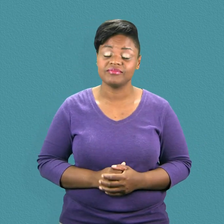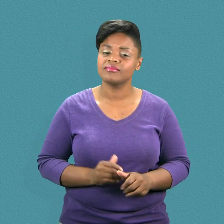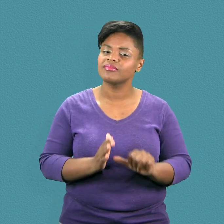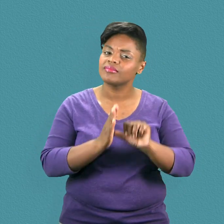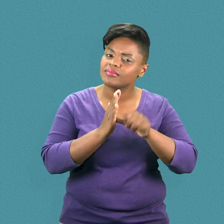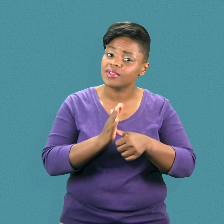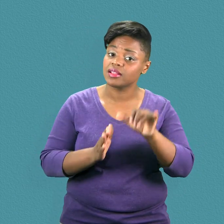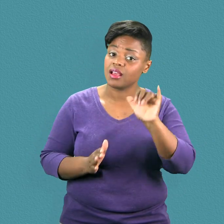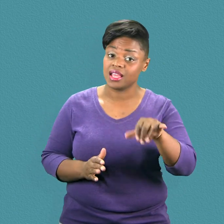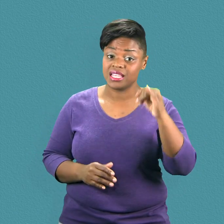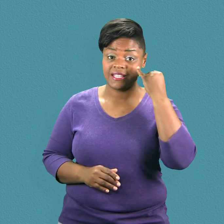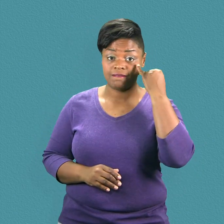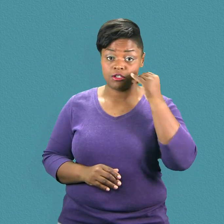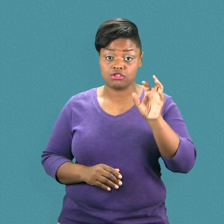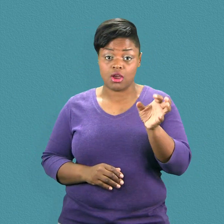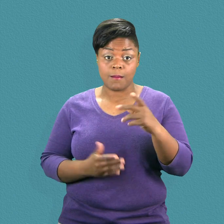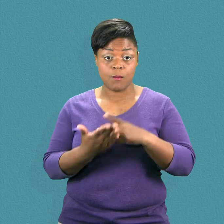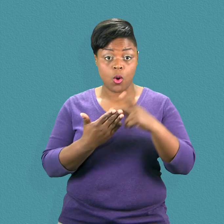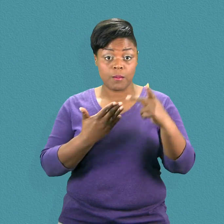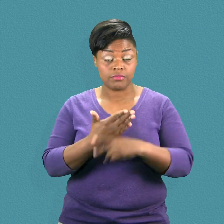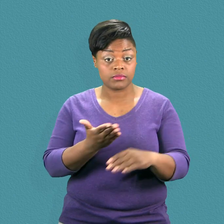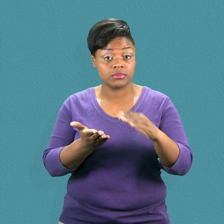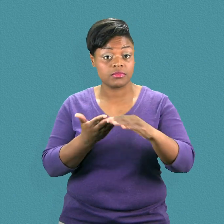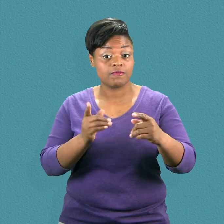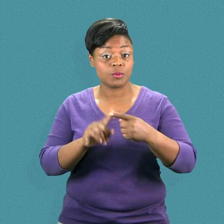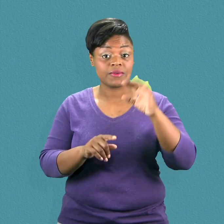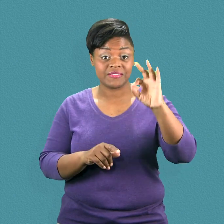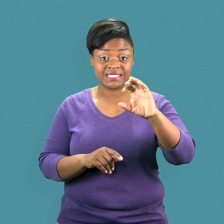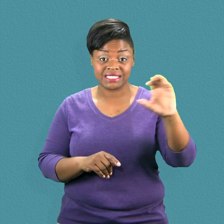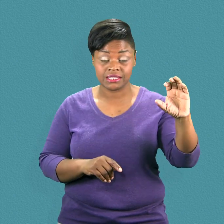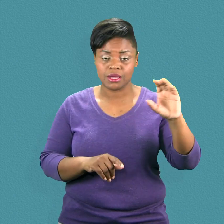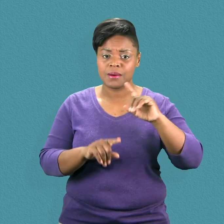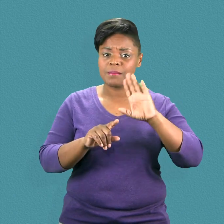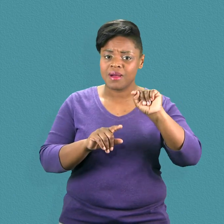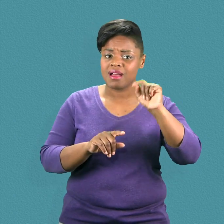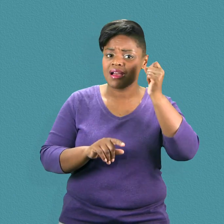In addition, even if exempt under FCC rules, entities may still be obliged under other